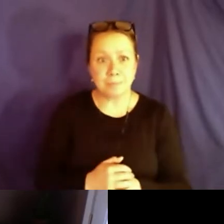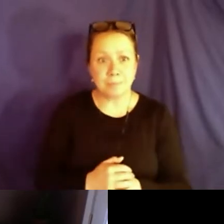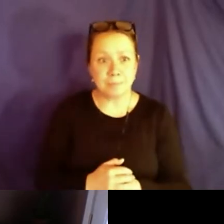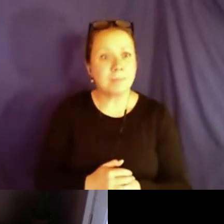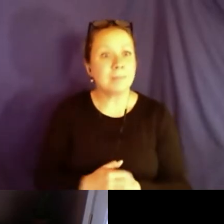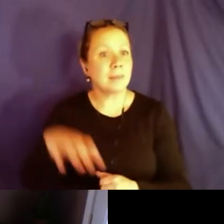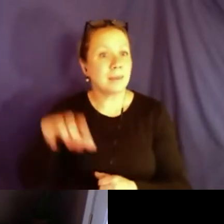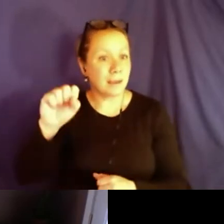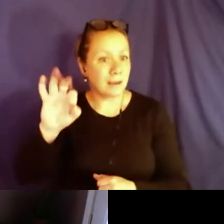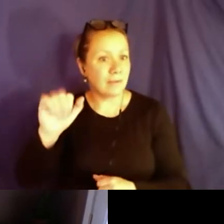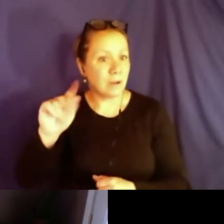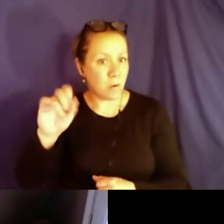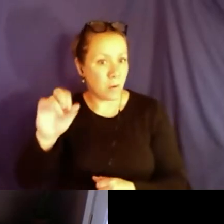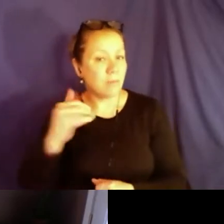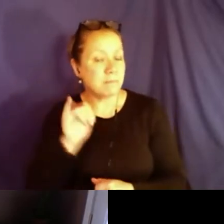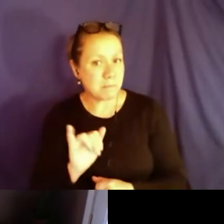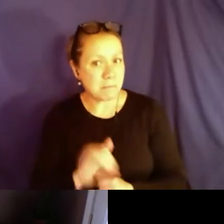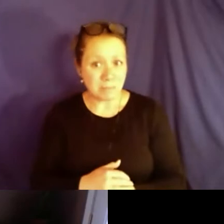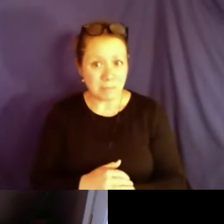And also turning things in on